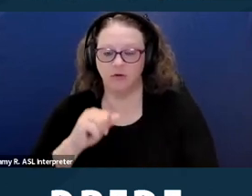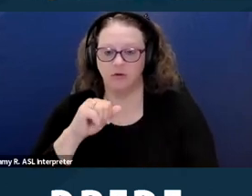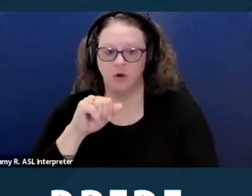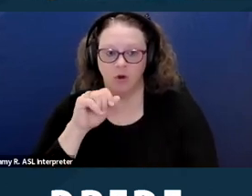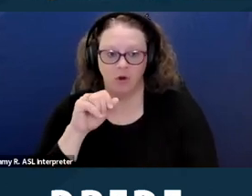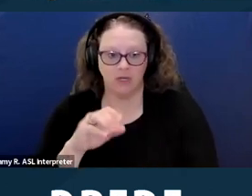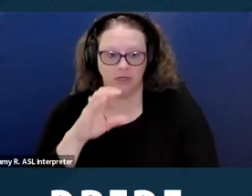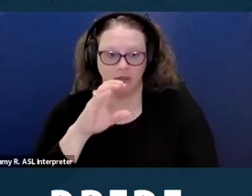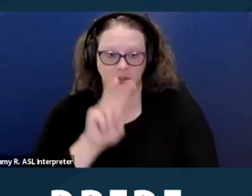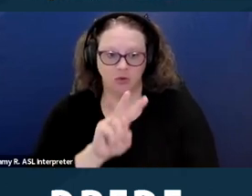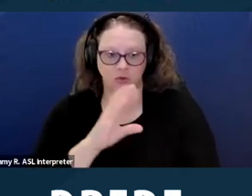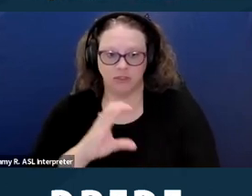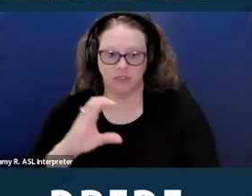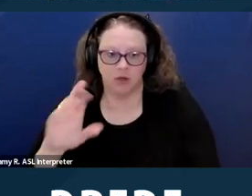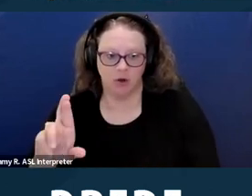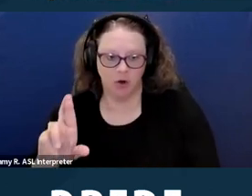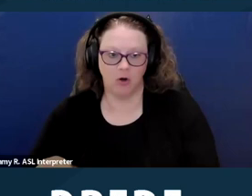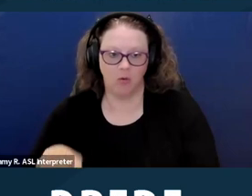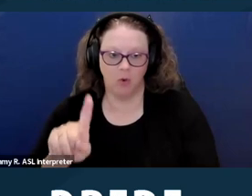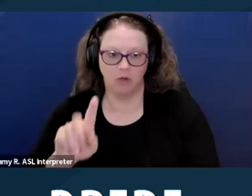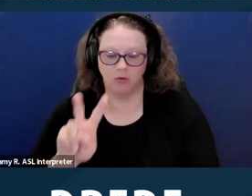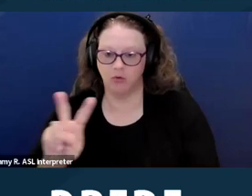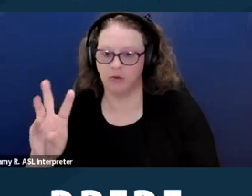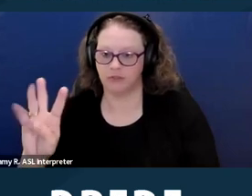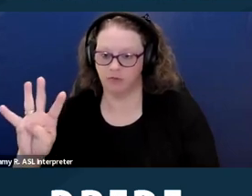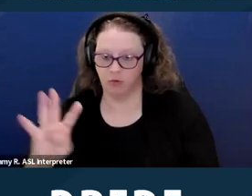And that's two California Code of Regulations. Next slide please.